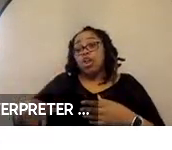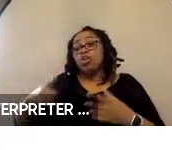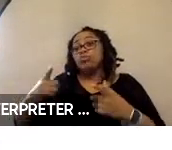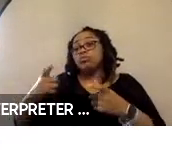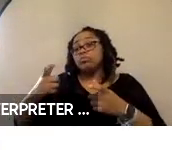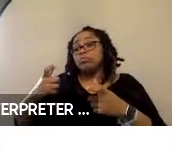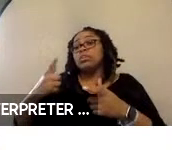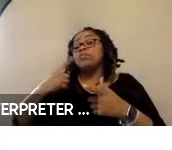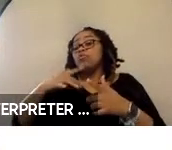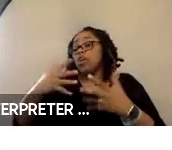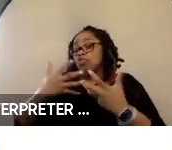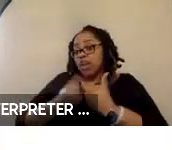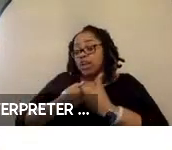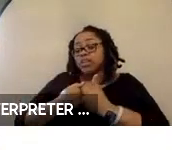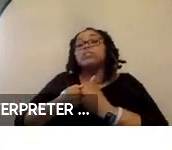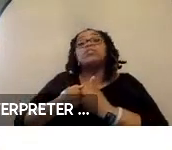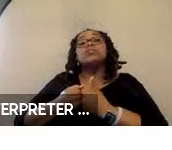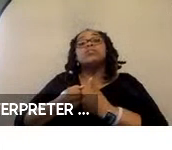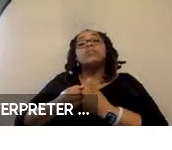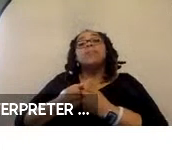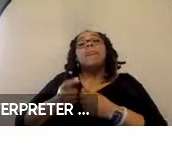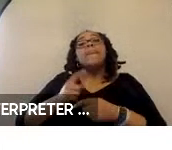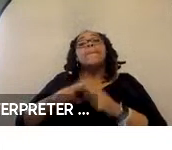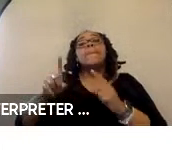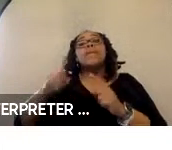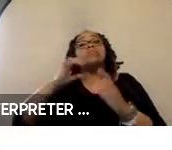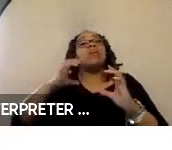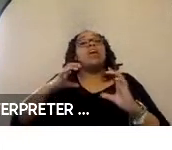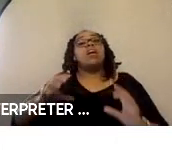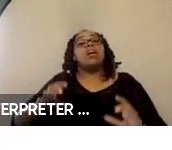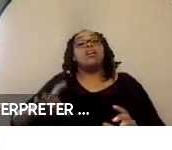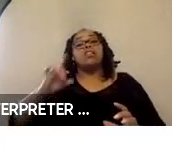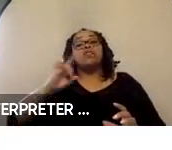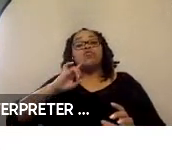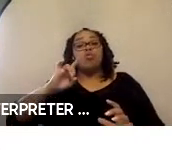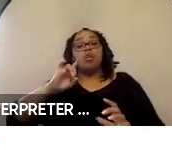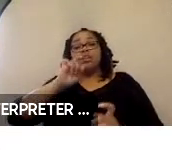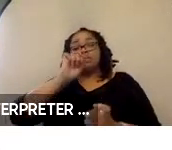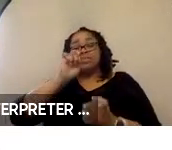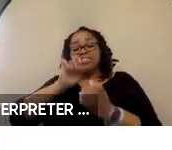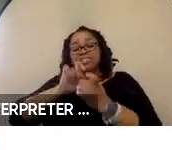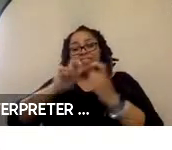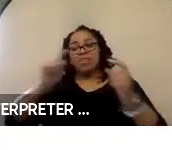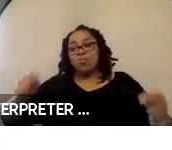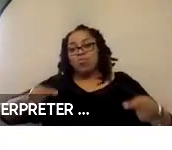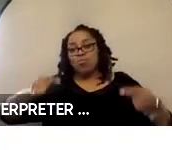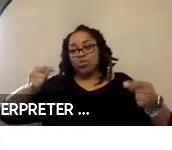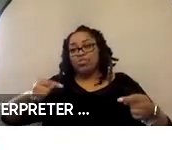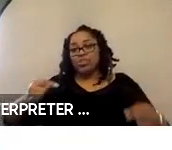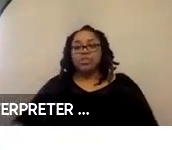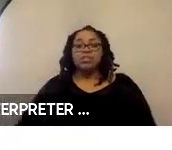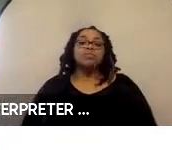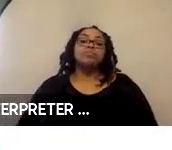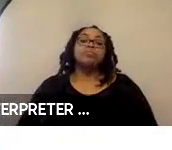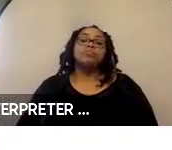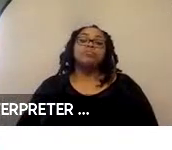but it needs to be customized for particular combination of wheelchair and vehicle. There